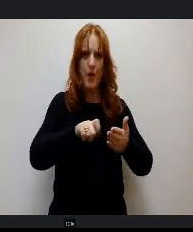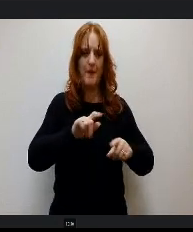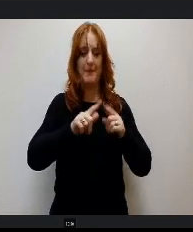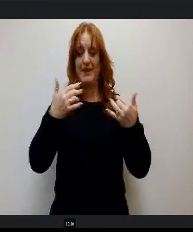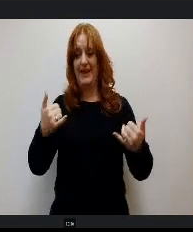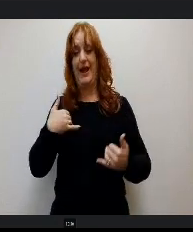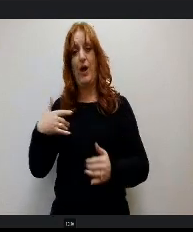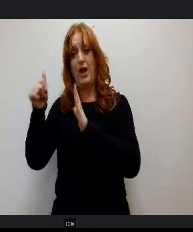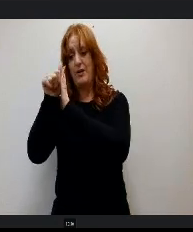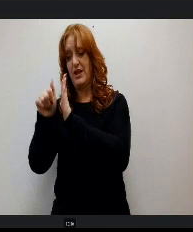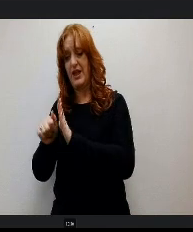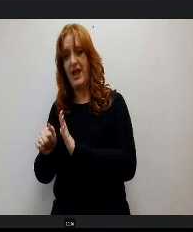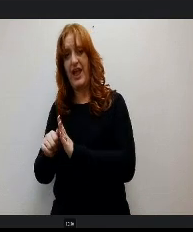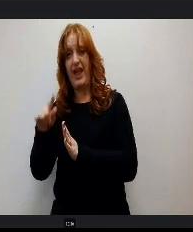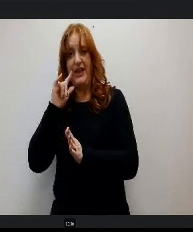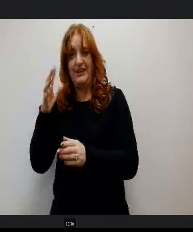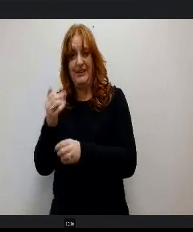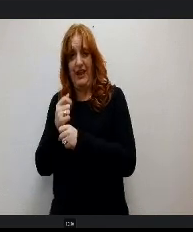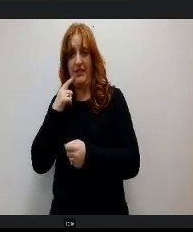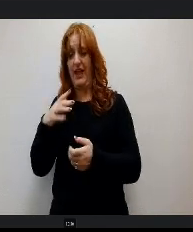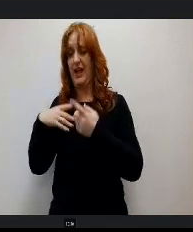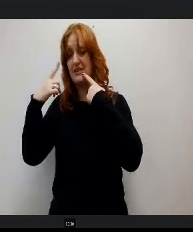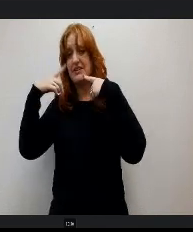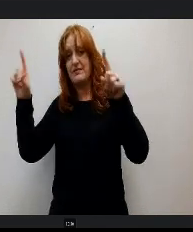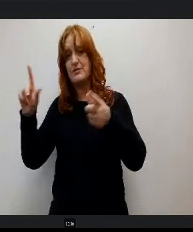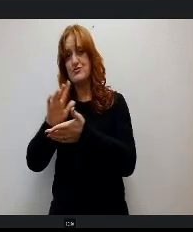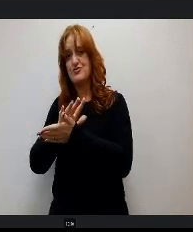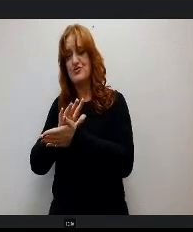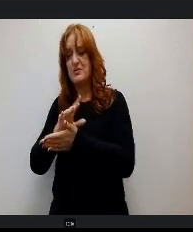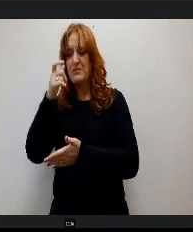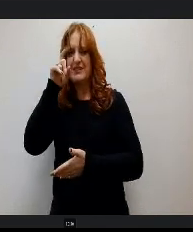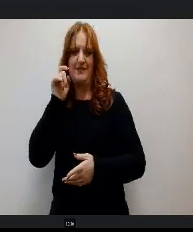middle of the academic achievement in the eighth grade because this training I received because I was able to get help.